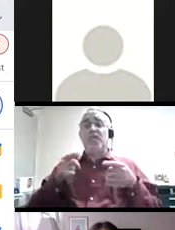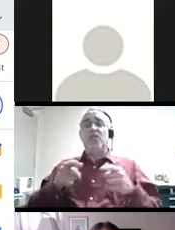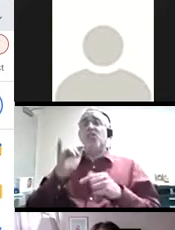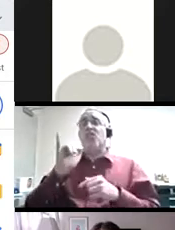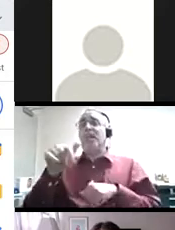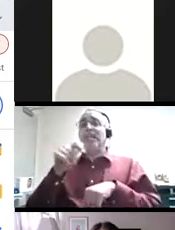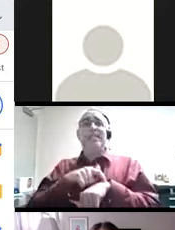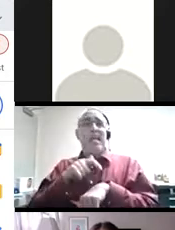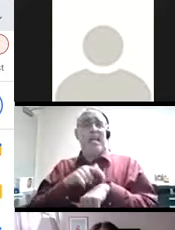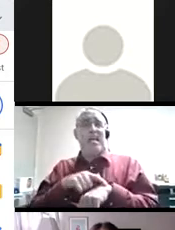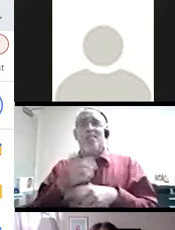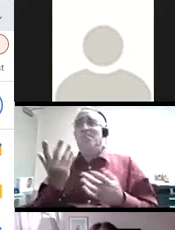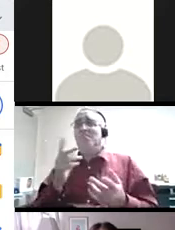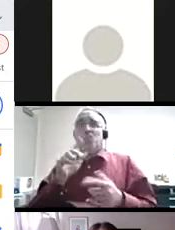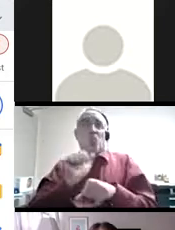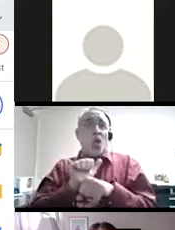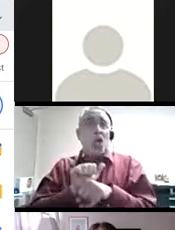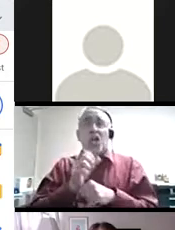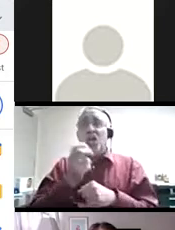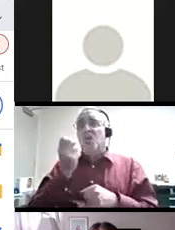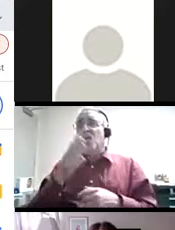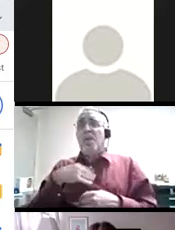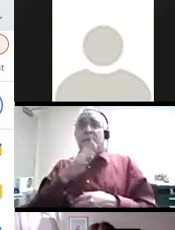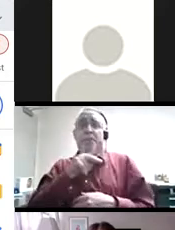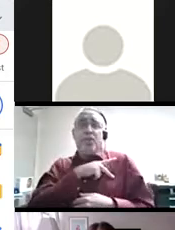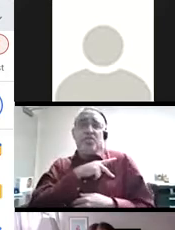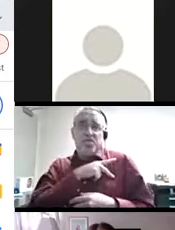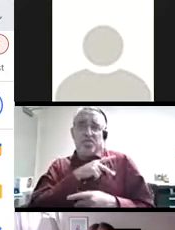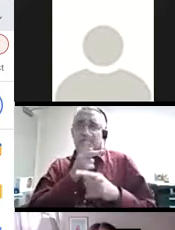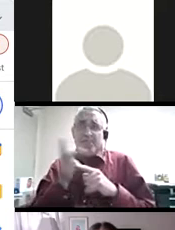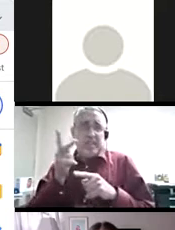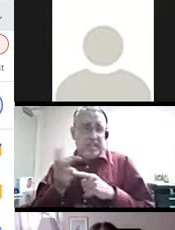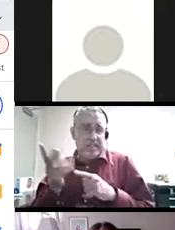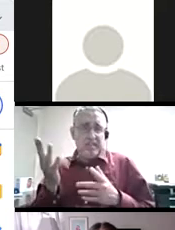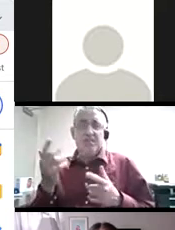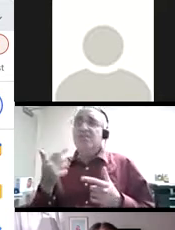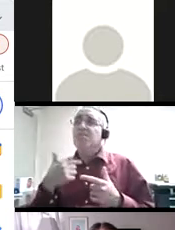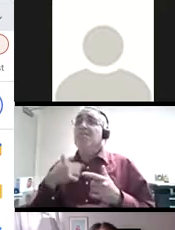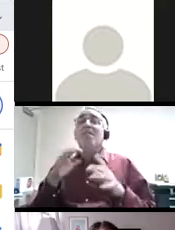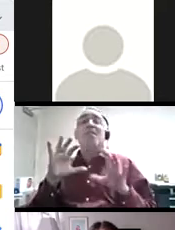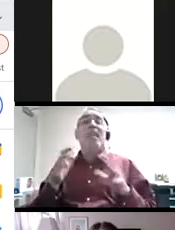the time, whether it was academic or work-related rejections or personal failures. I open up the